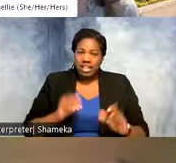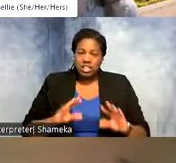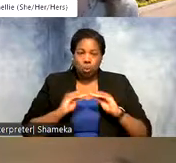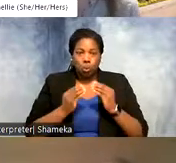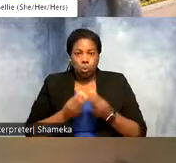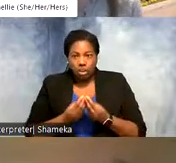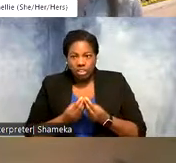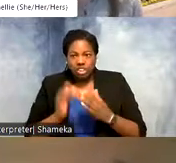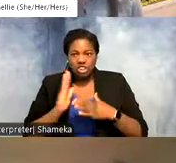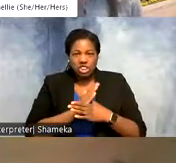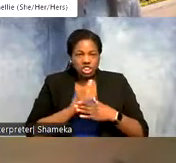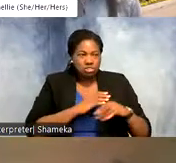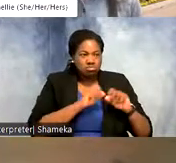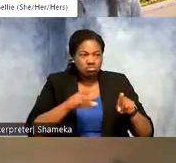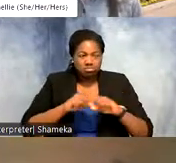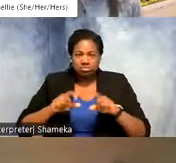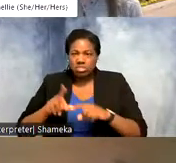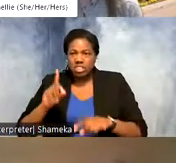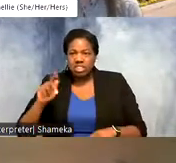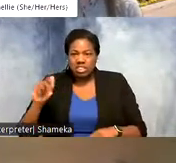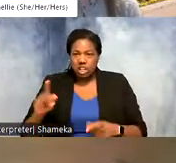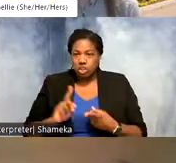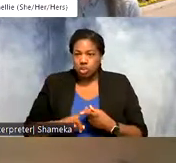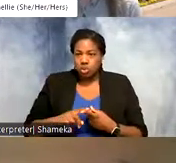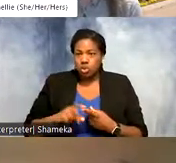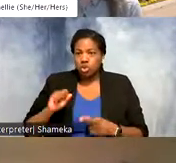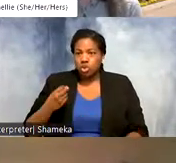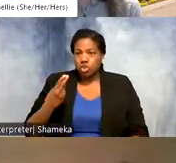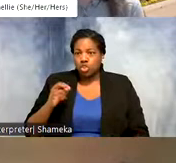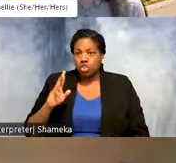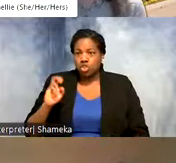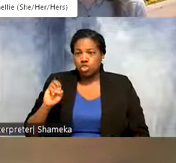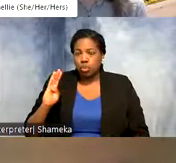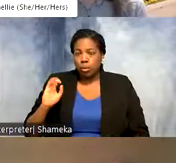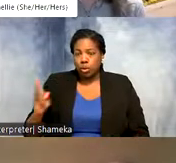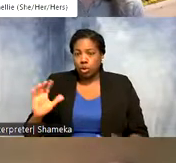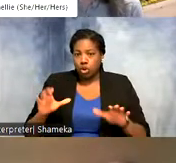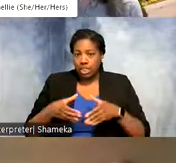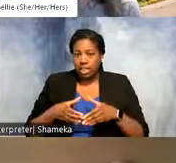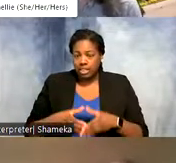sharing all of this data to the Shorebird Collective? >>Allie: Yeah, so because the shorebird